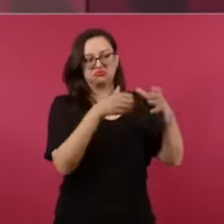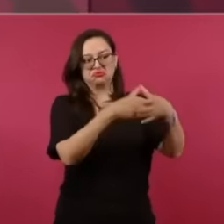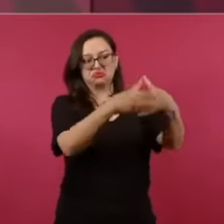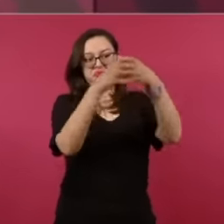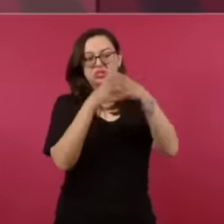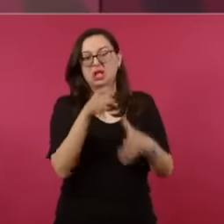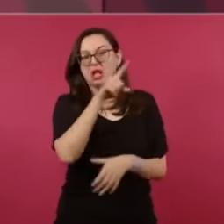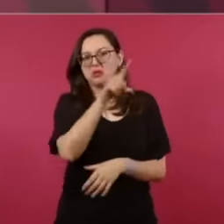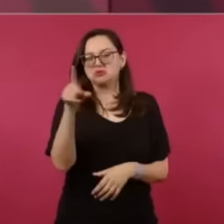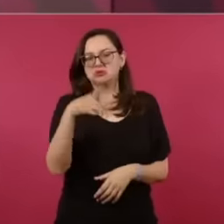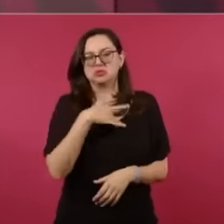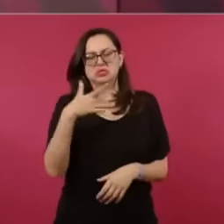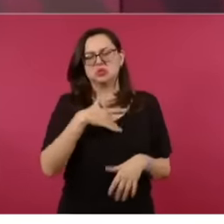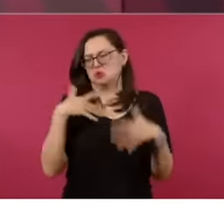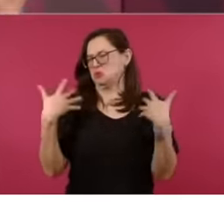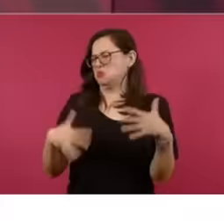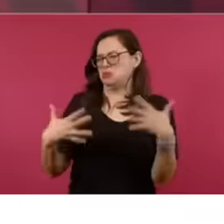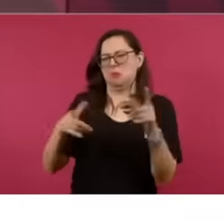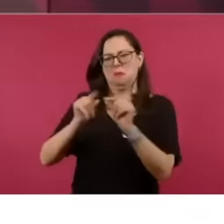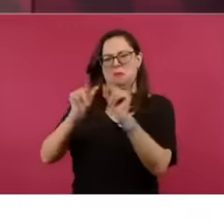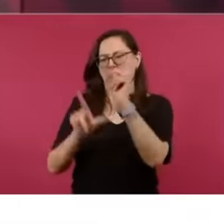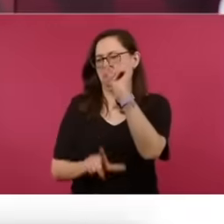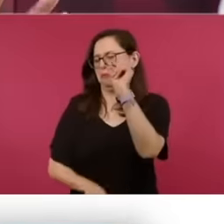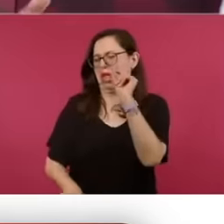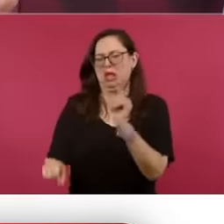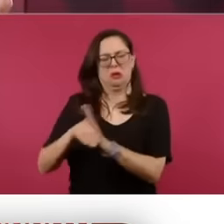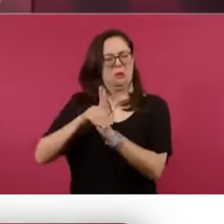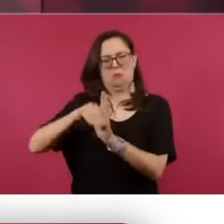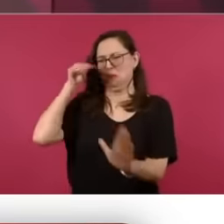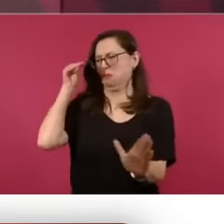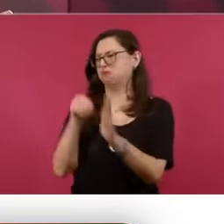flames of